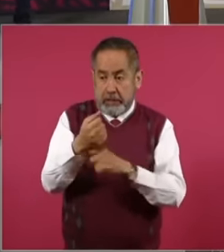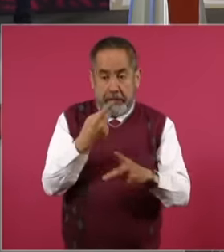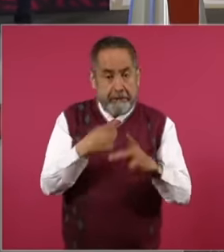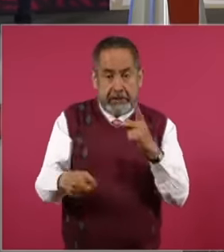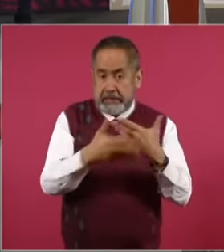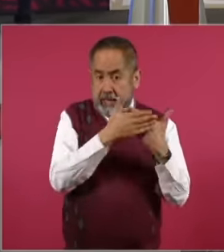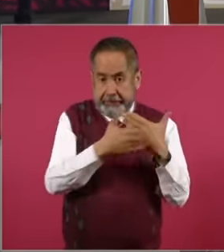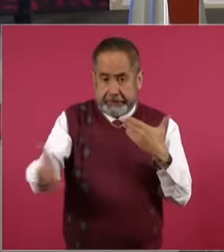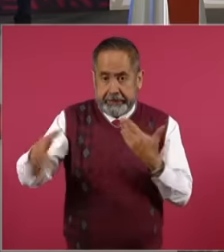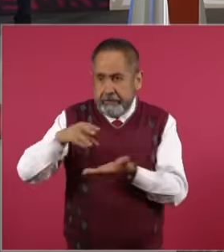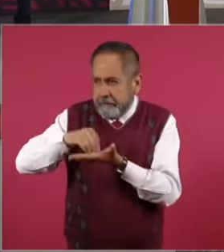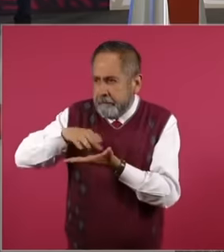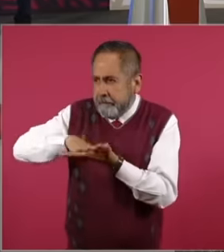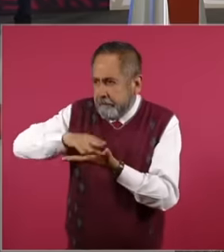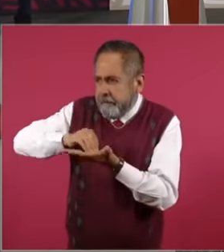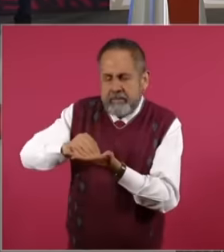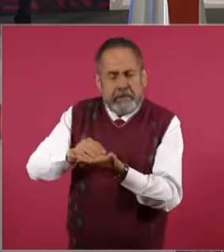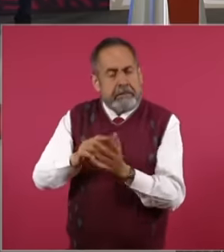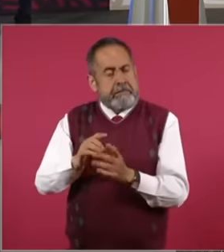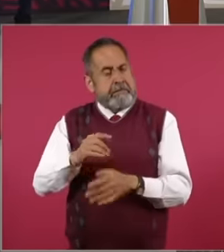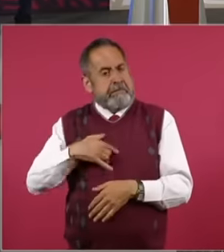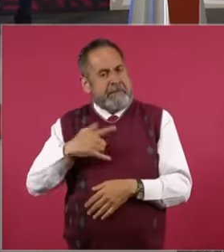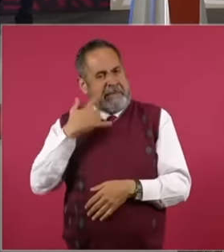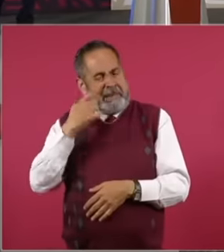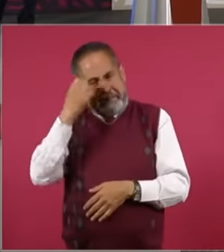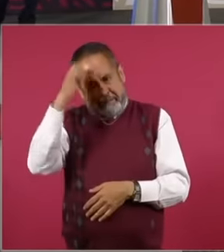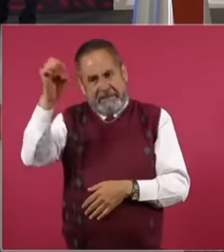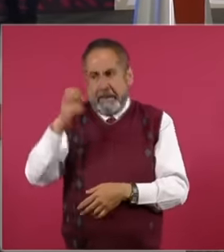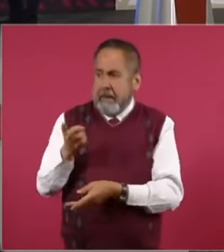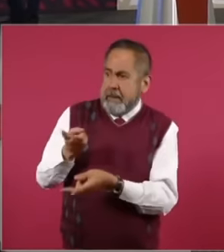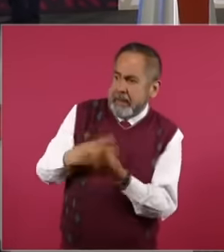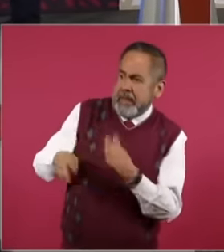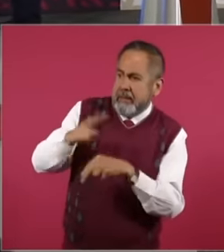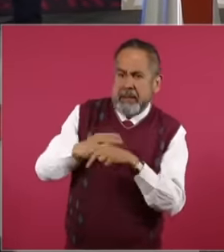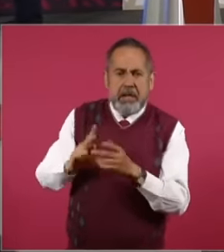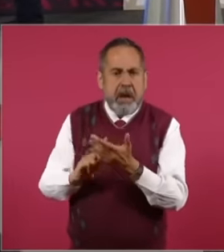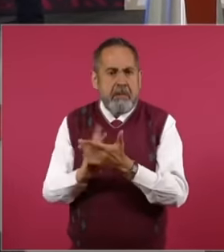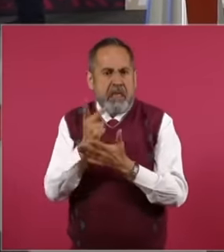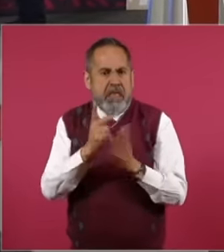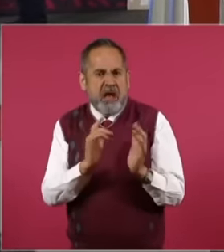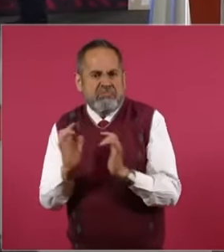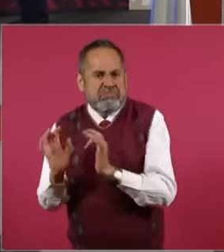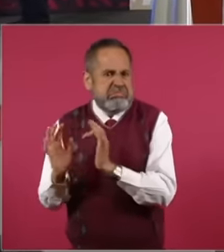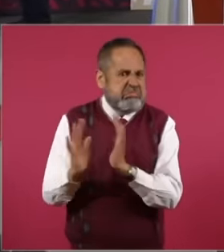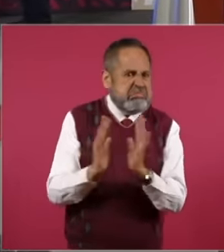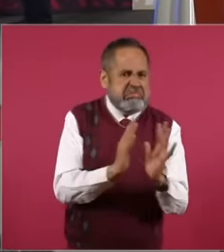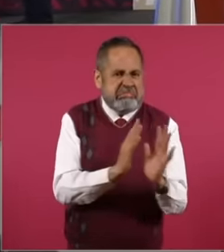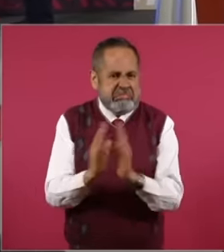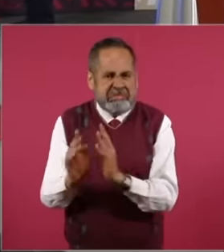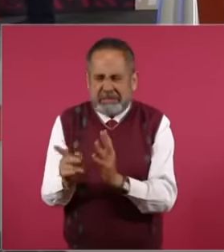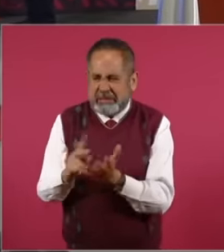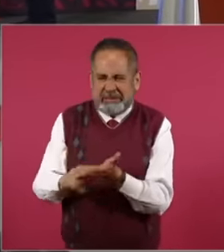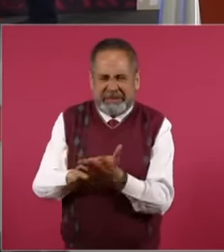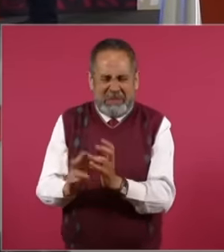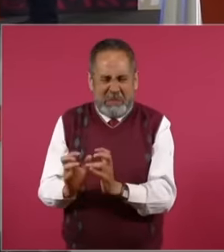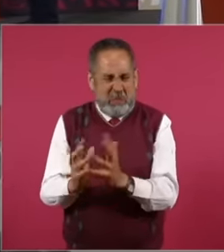of arrival typical area on the coasts of the Mexican Caribbean This mainly affects the sector